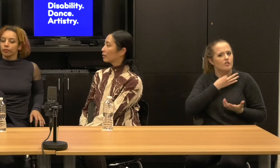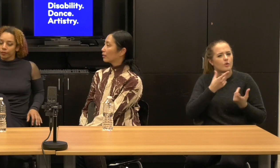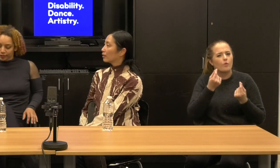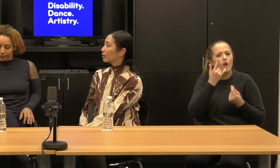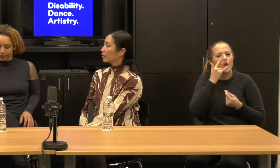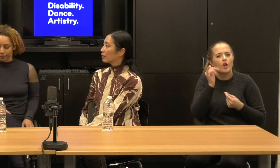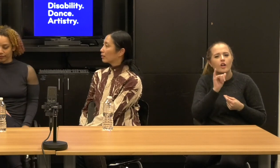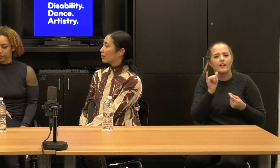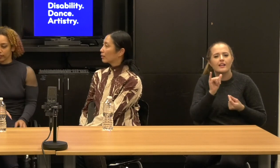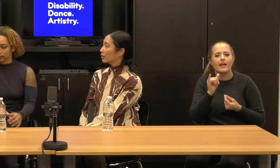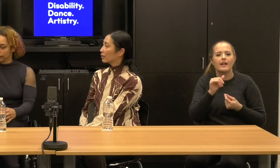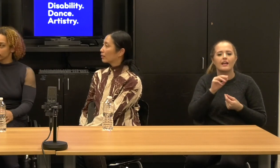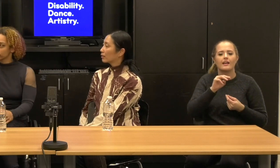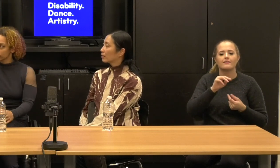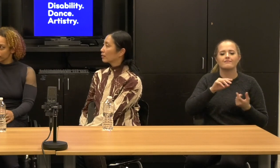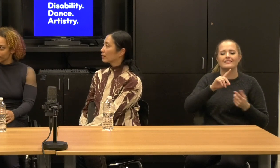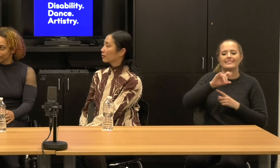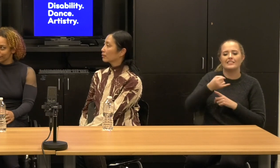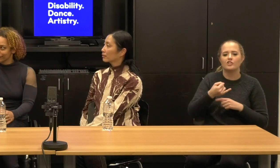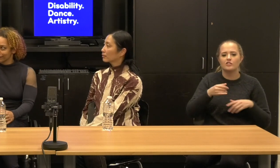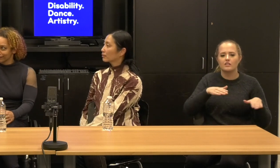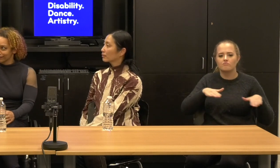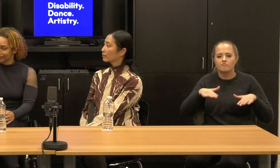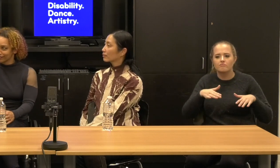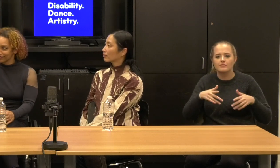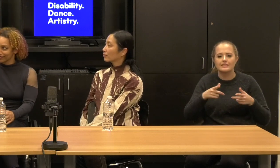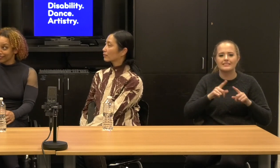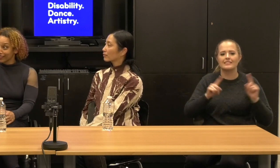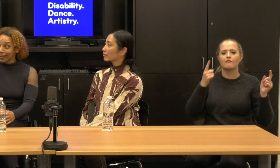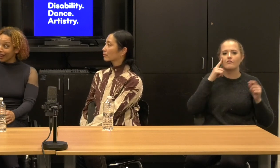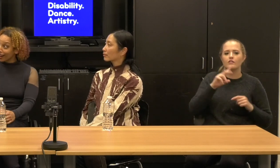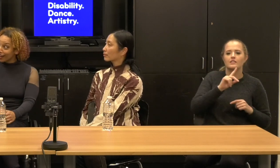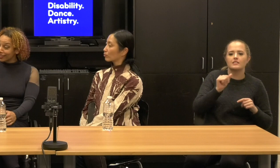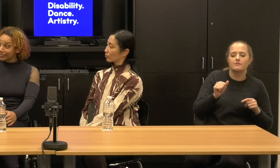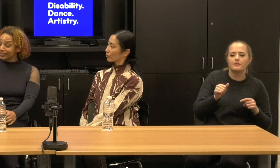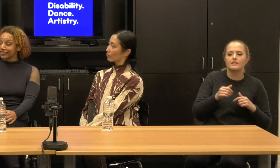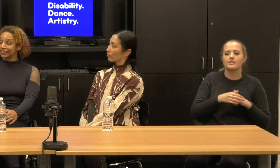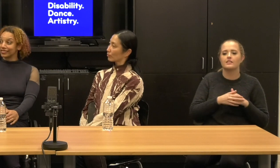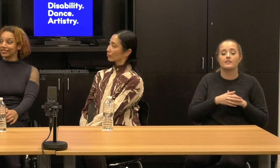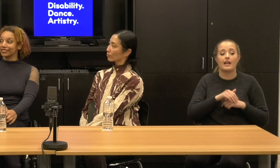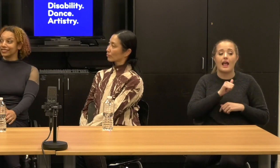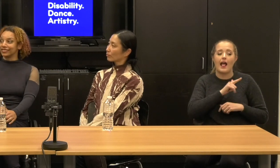parts of the ramp produces. Alice has, doesn't actually know this the first time I'm telling her, but we filmed